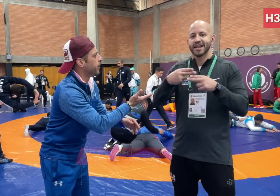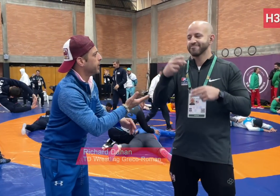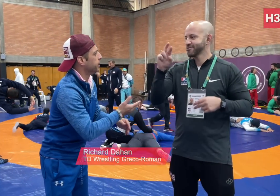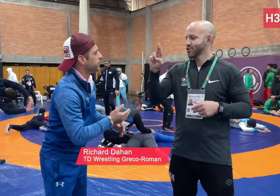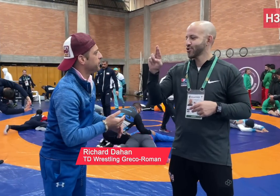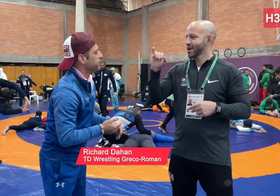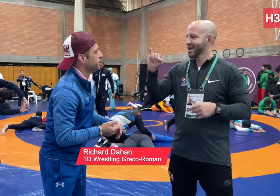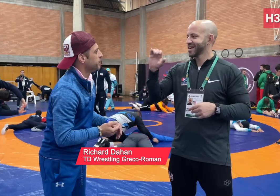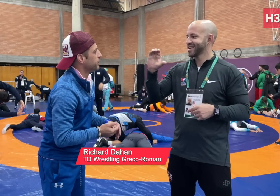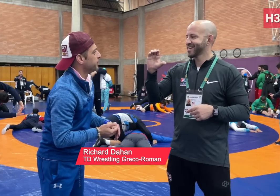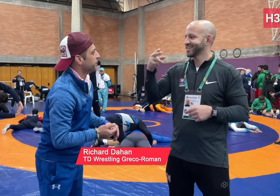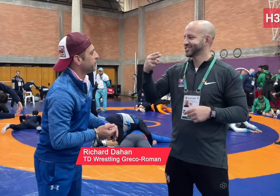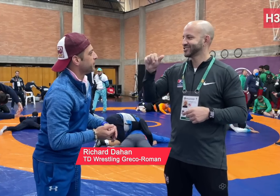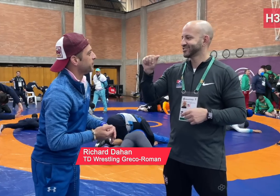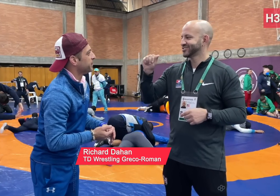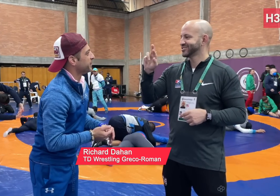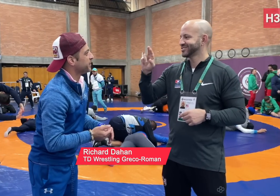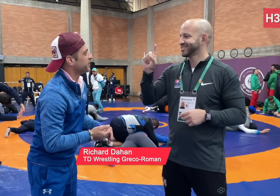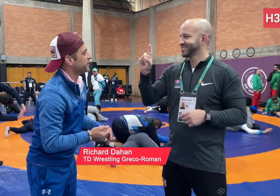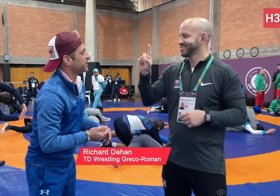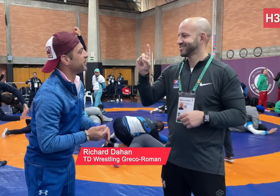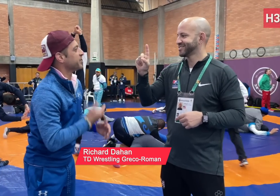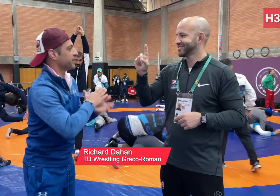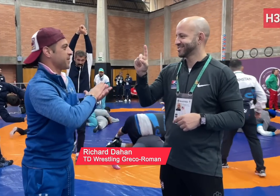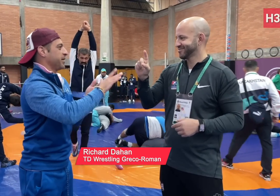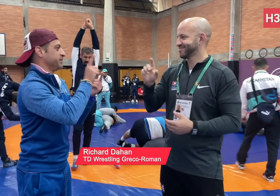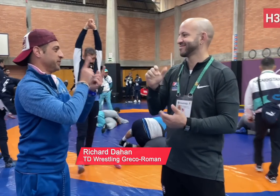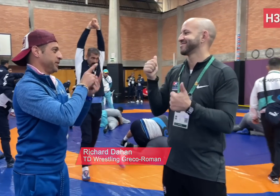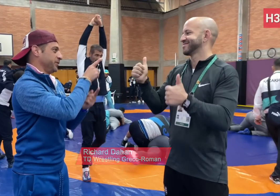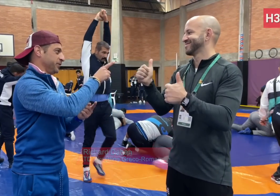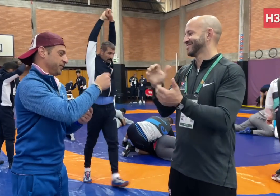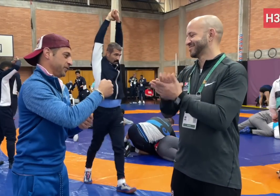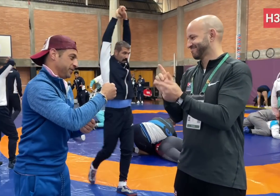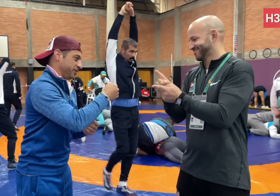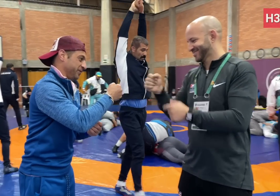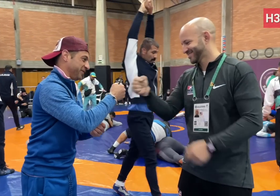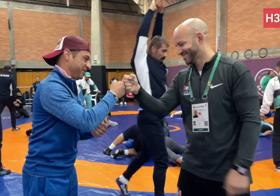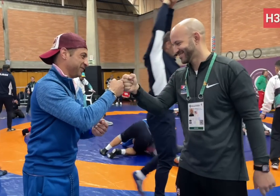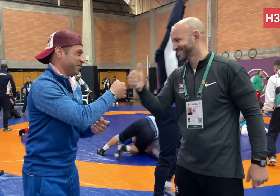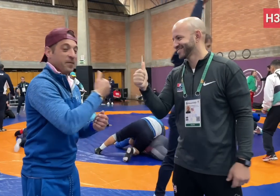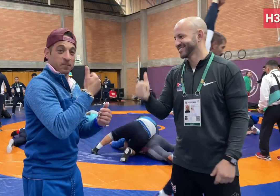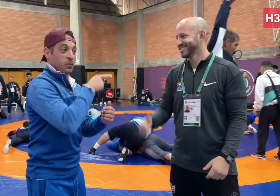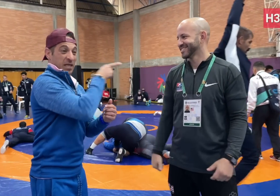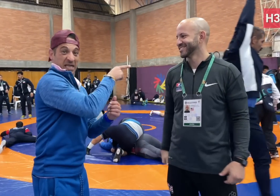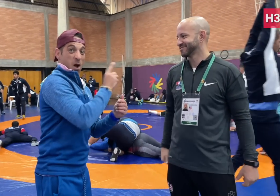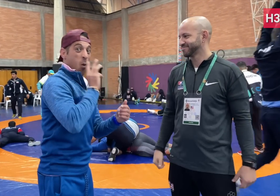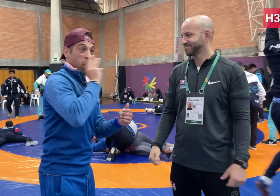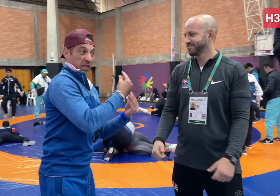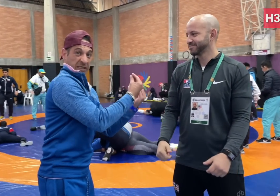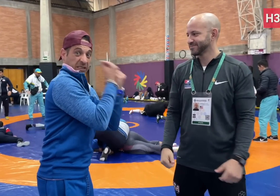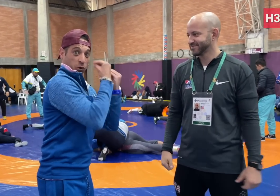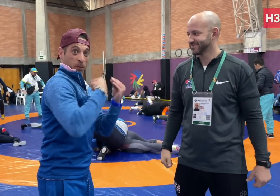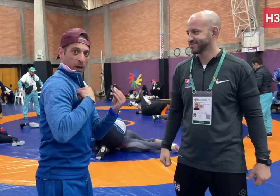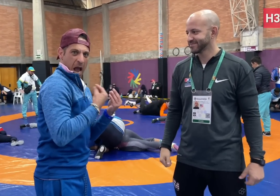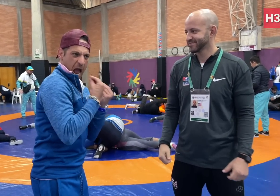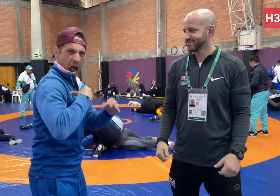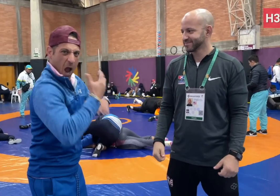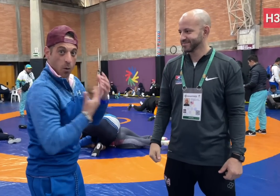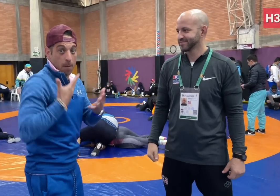My name’s Richard. Nice meeting you! He’s going to show me some moves,